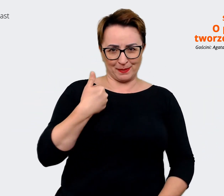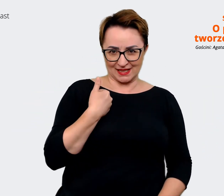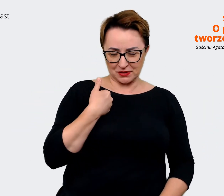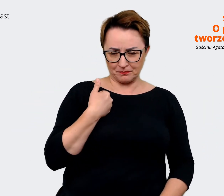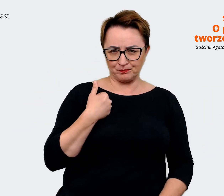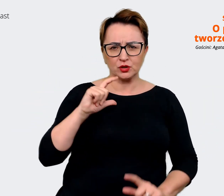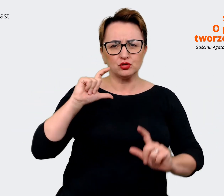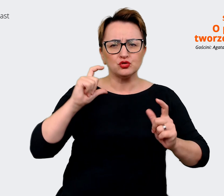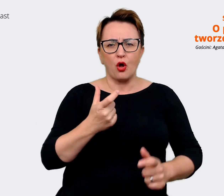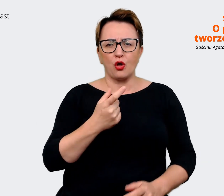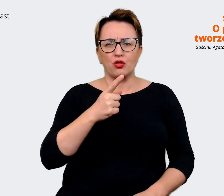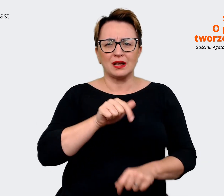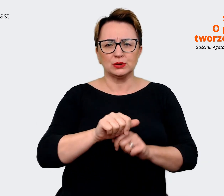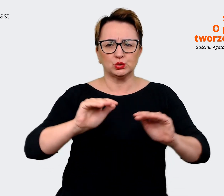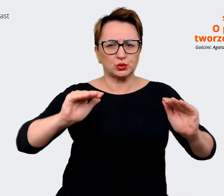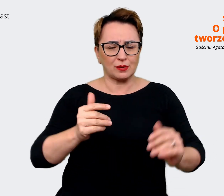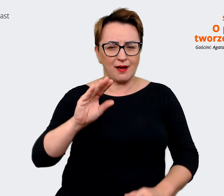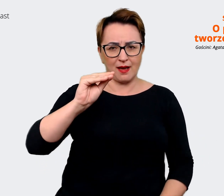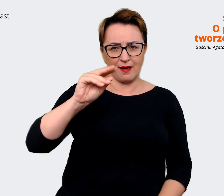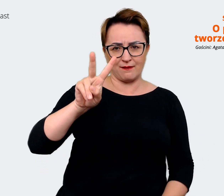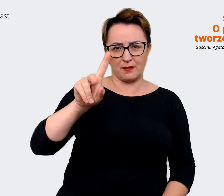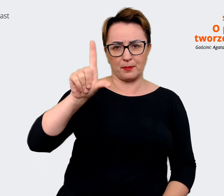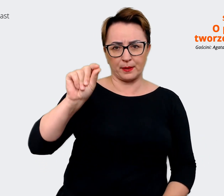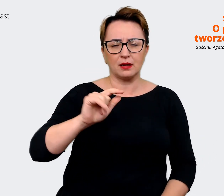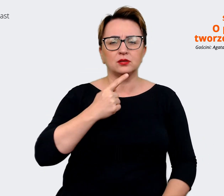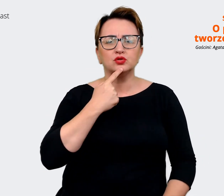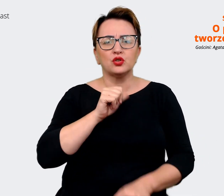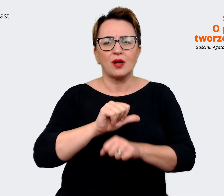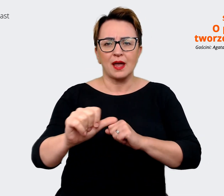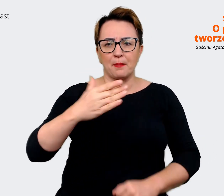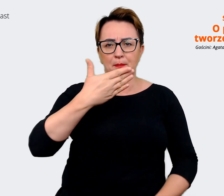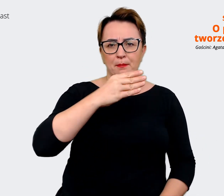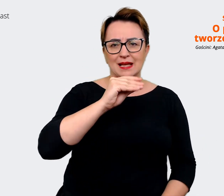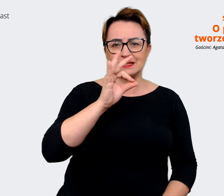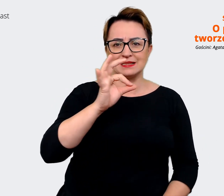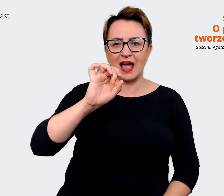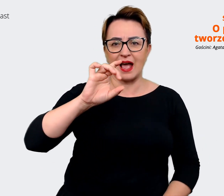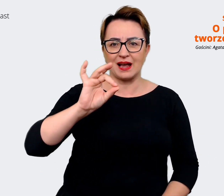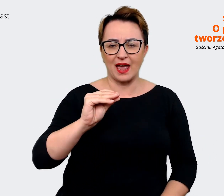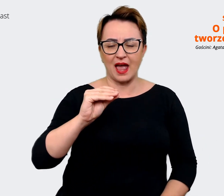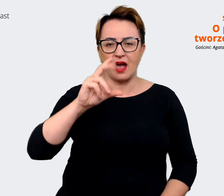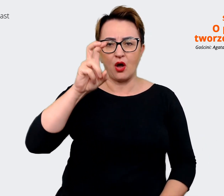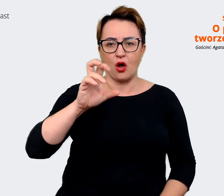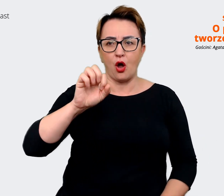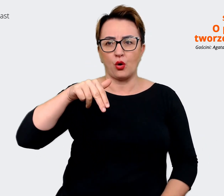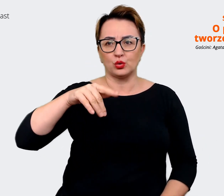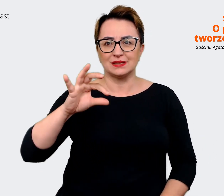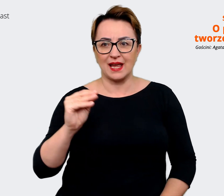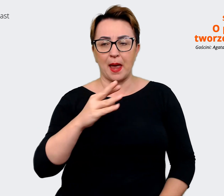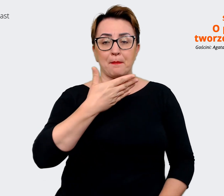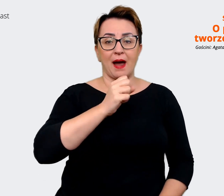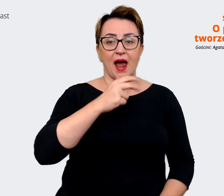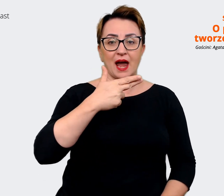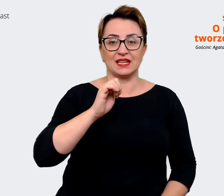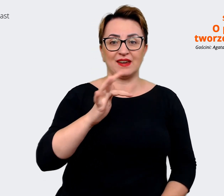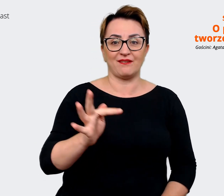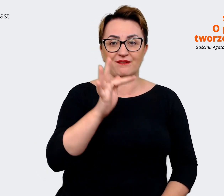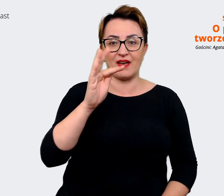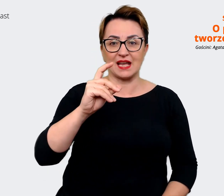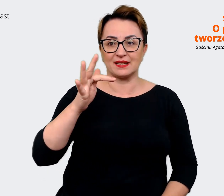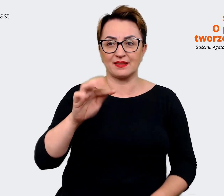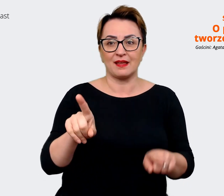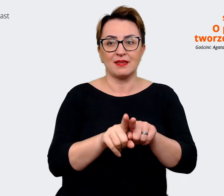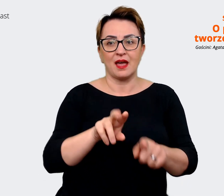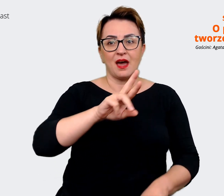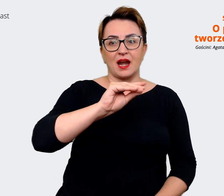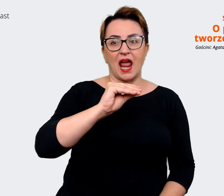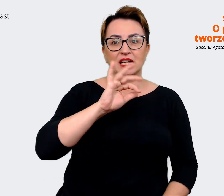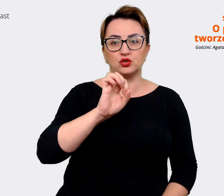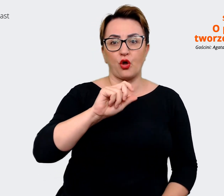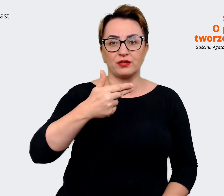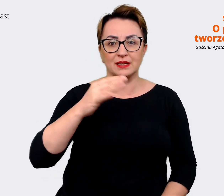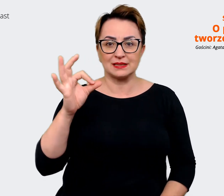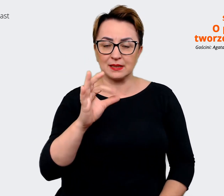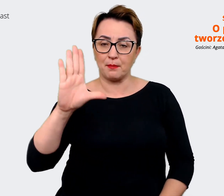What does the acronym EVP stand for? How are phrases like Message house, manifest and Reasons to believe related to this process? We'll discuss all of this and more in today's episode.